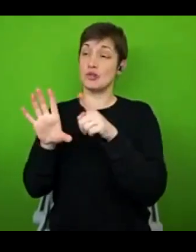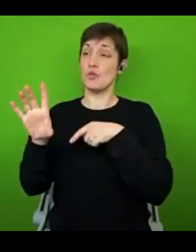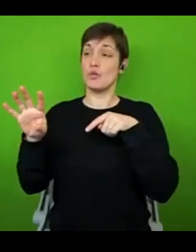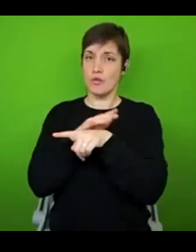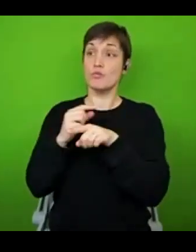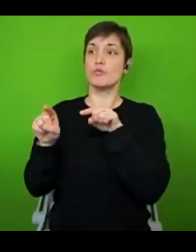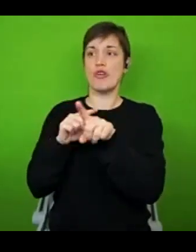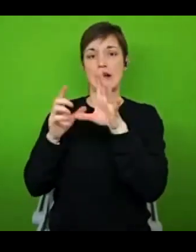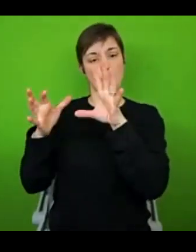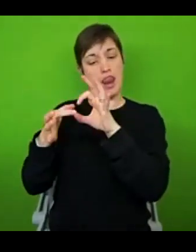in the description box.